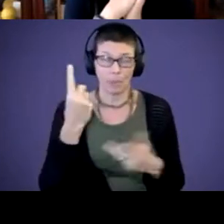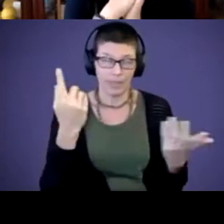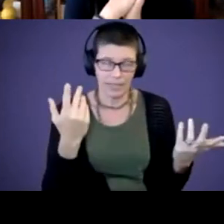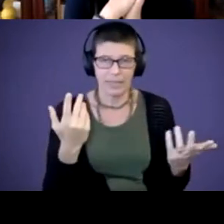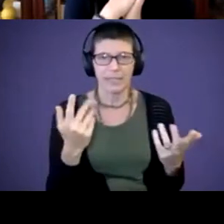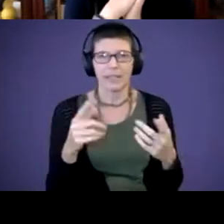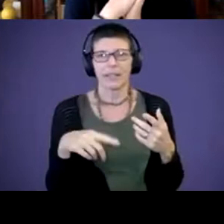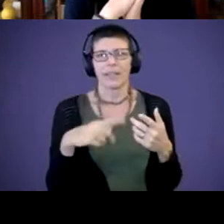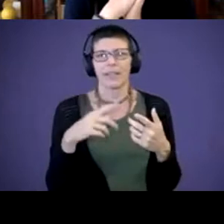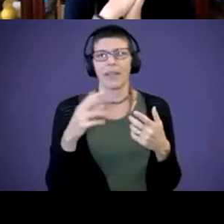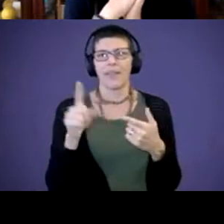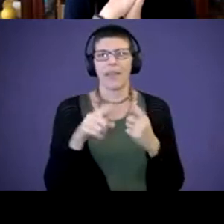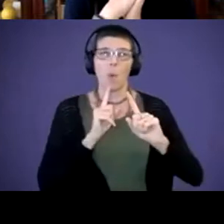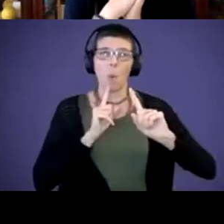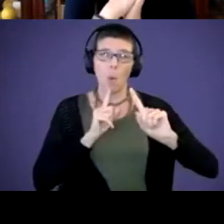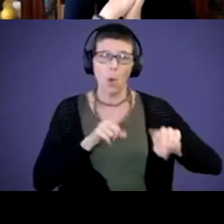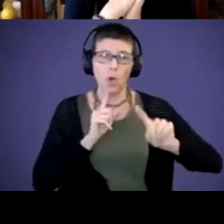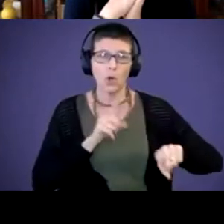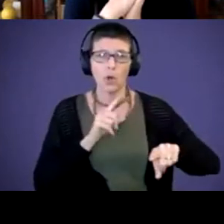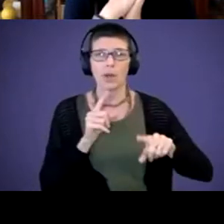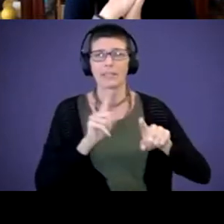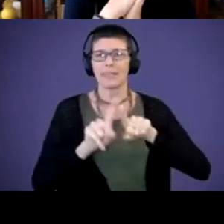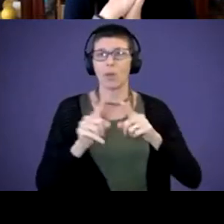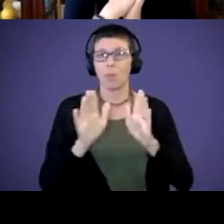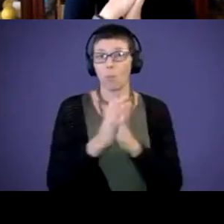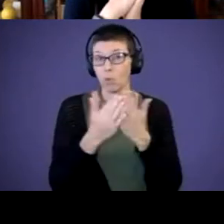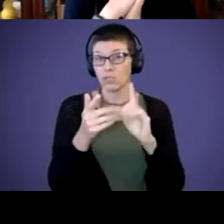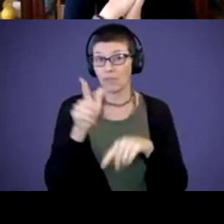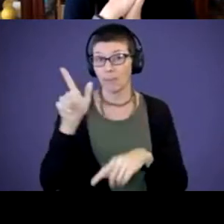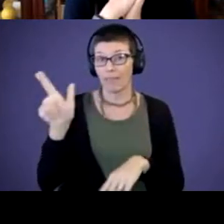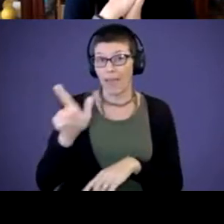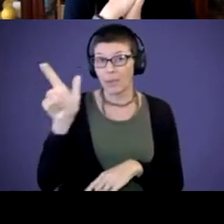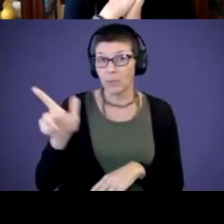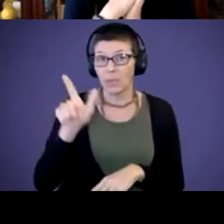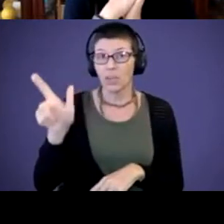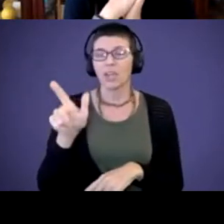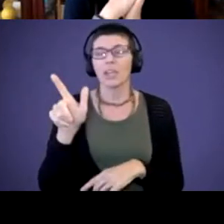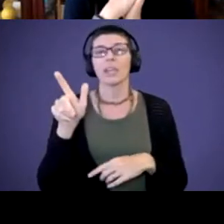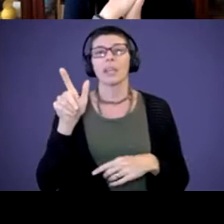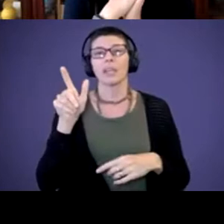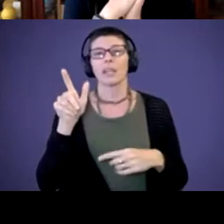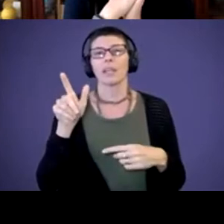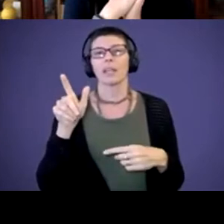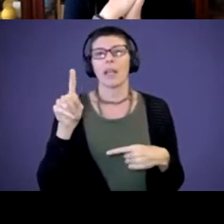order all kinds of books from the library and then do all things around bugs, like